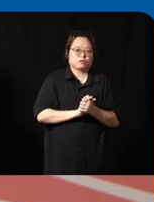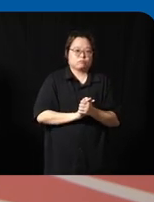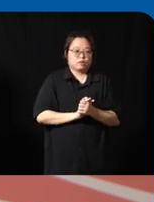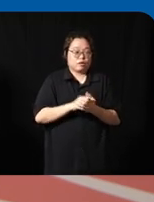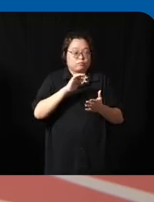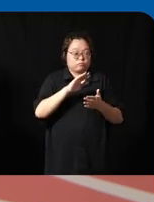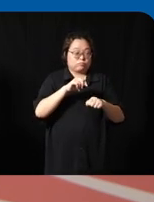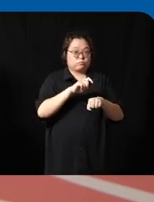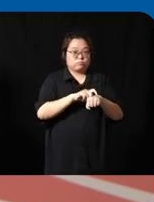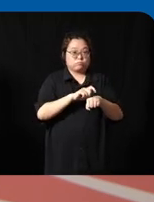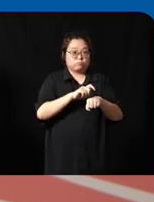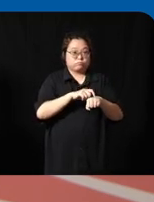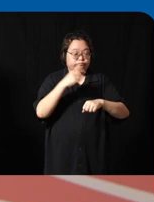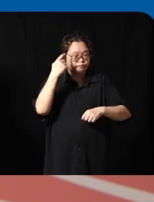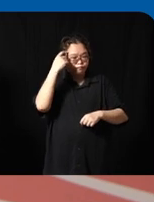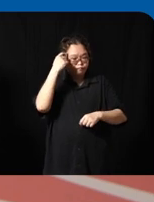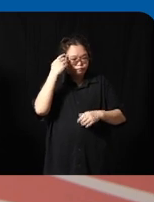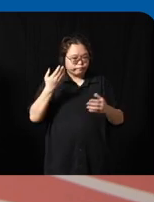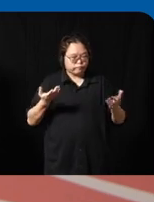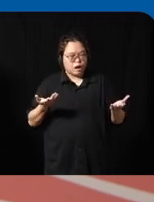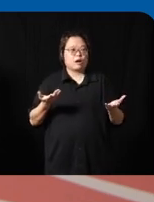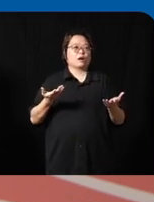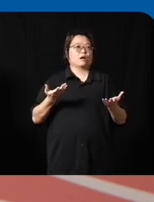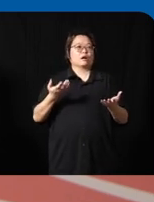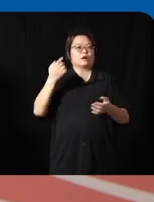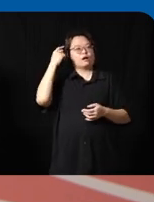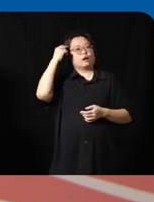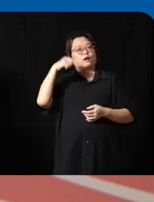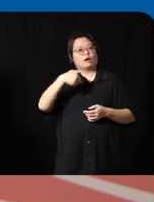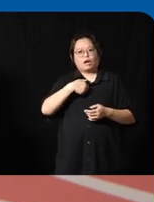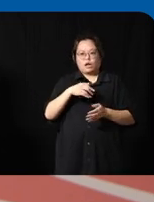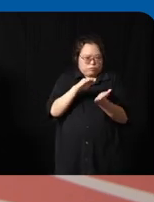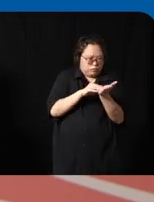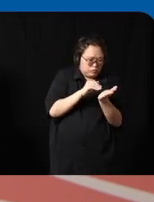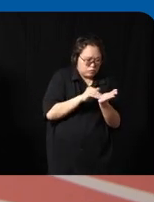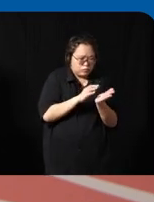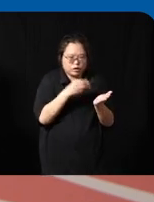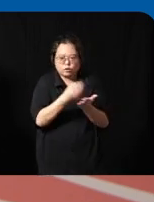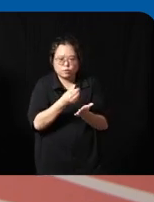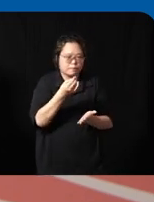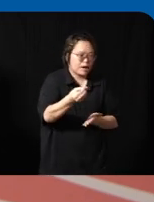when they even think about uh oh I I have run out of a soap and I need to buy something so